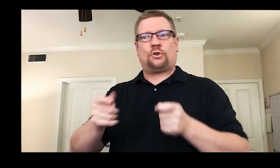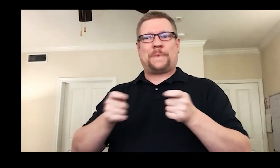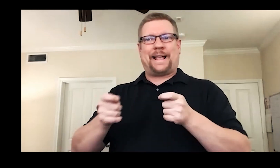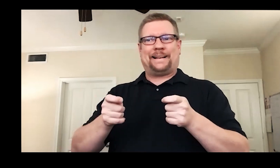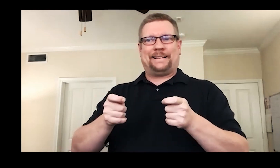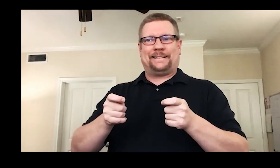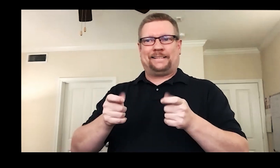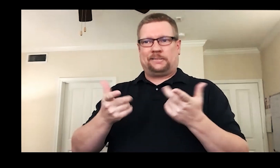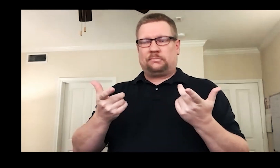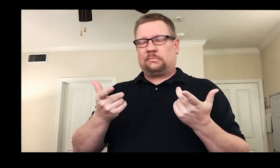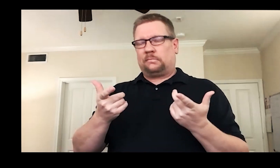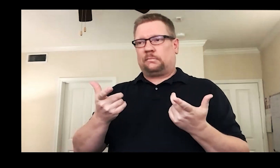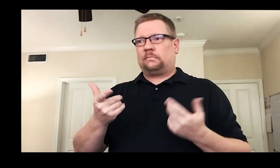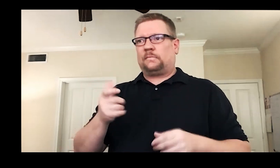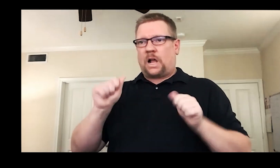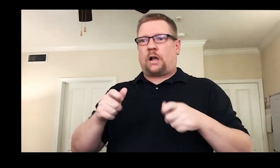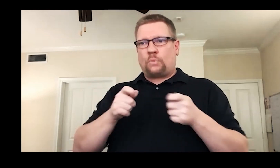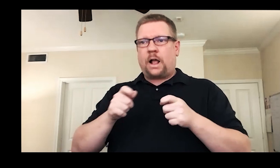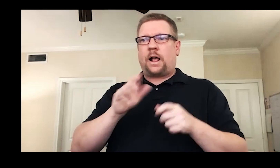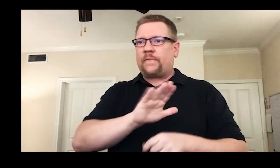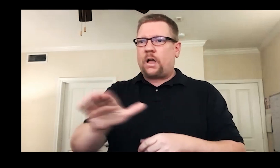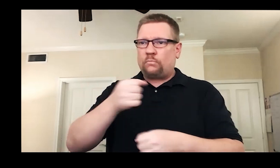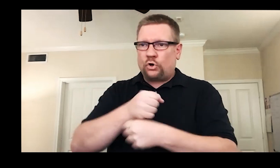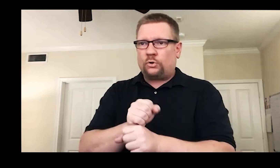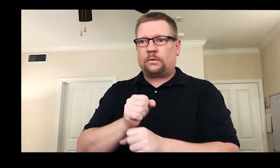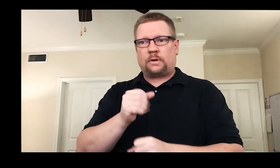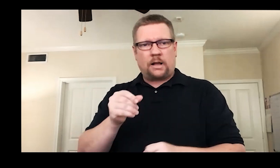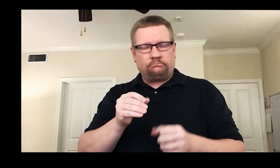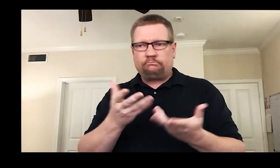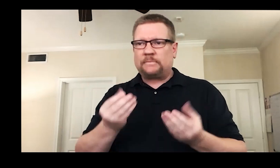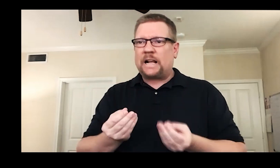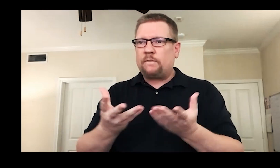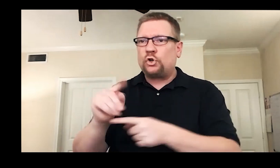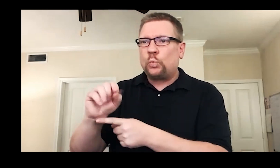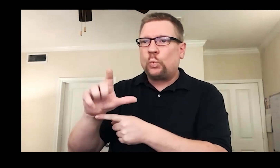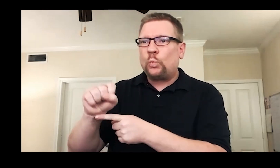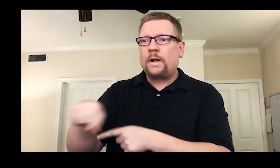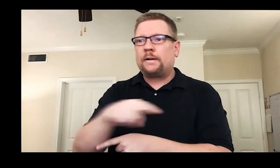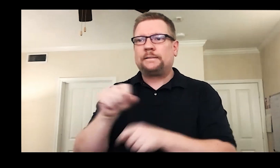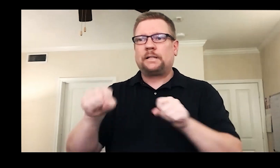by way of directing. I knew that by directing their productions I could